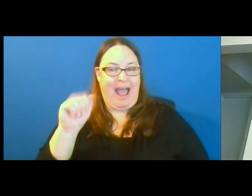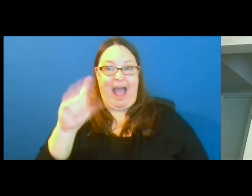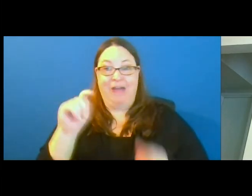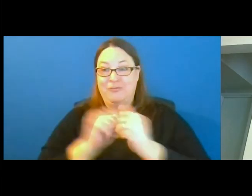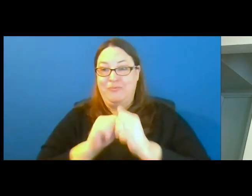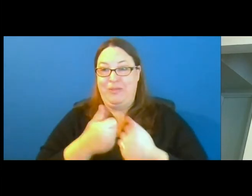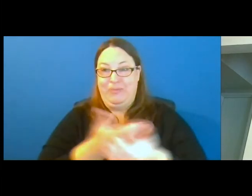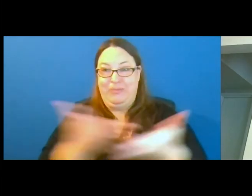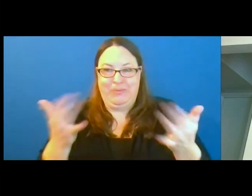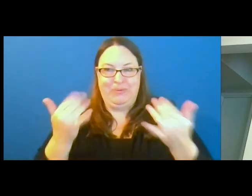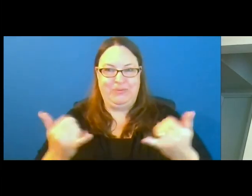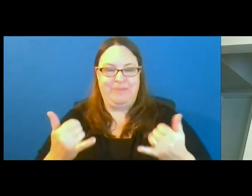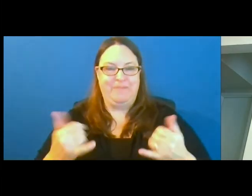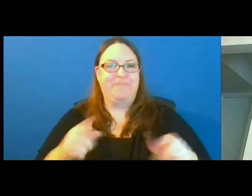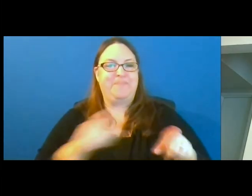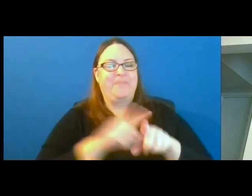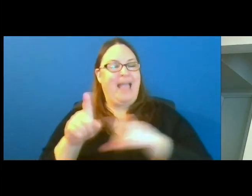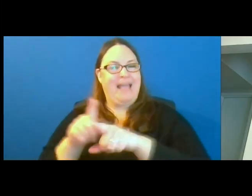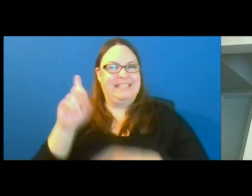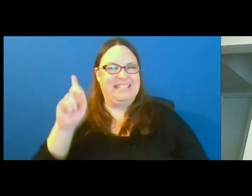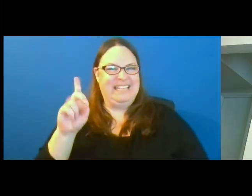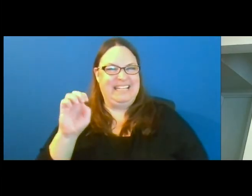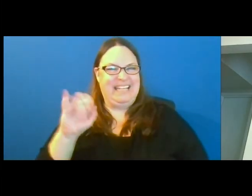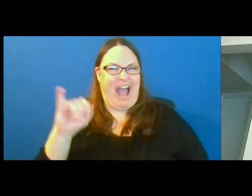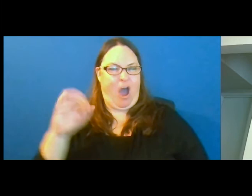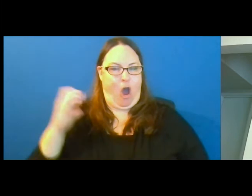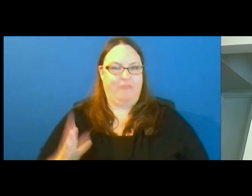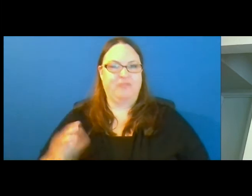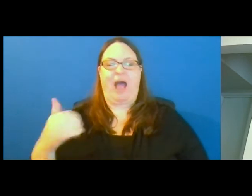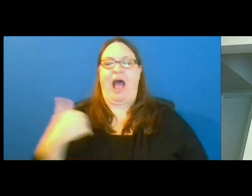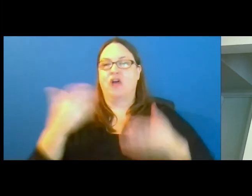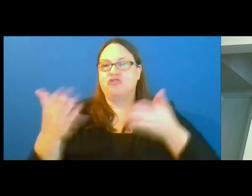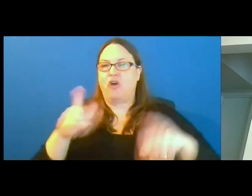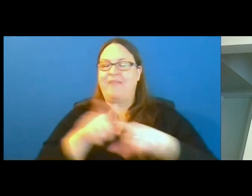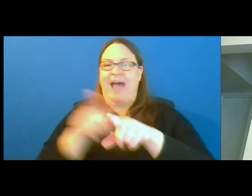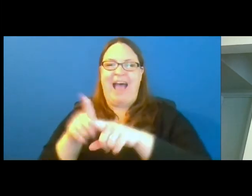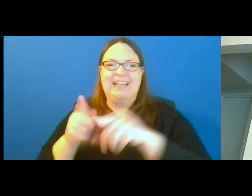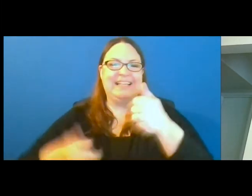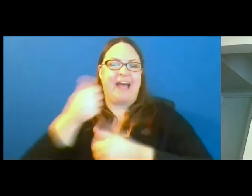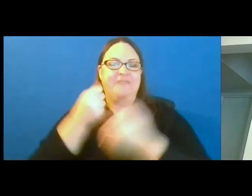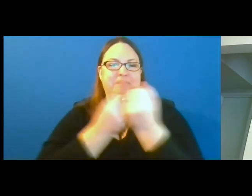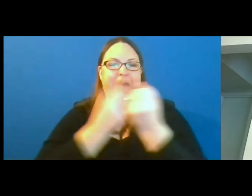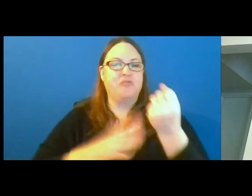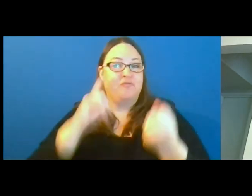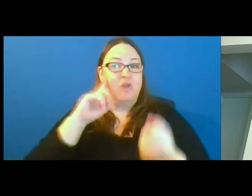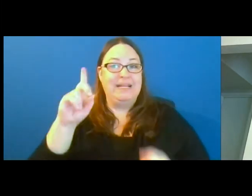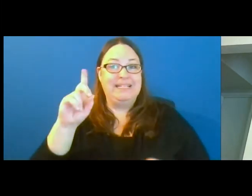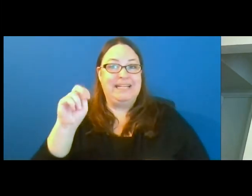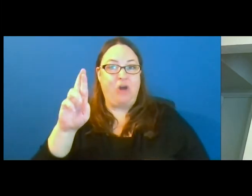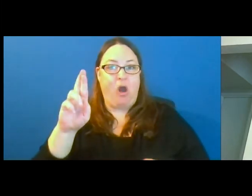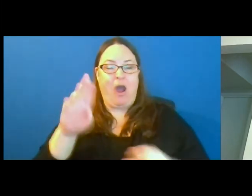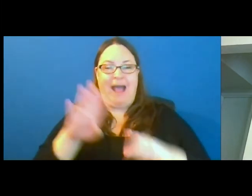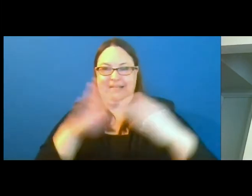As a DEI officer, I serve on, and as the executive sponsor for DNR's accessibility team and the